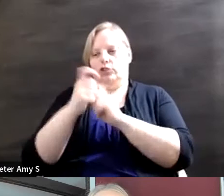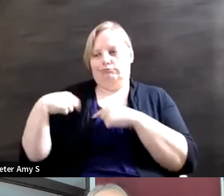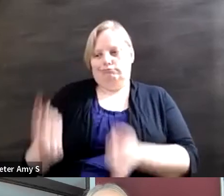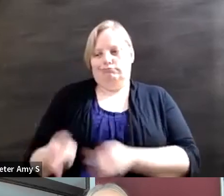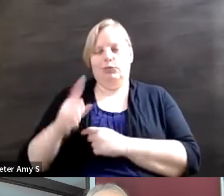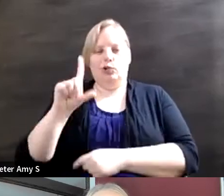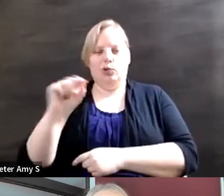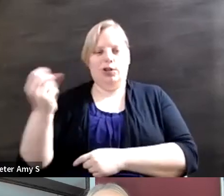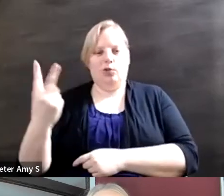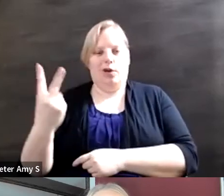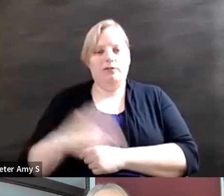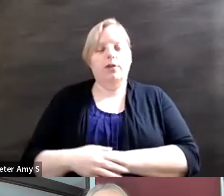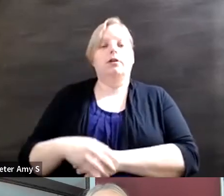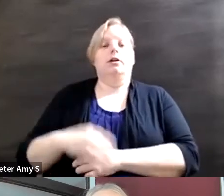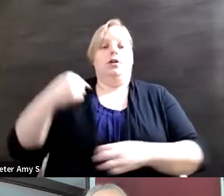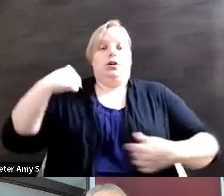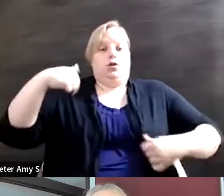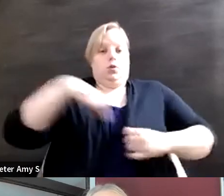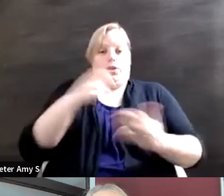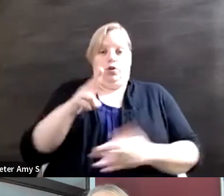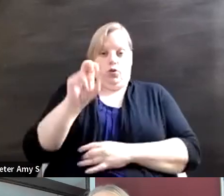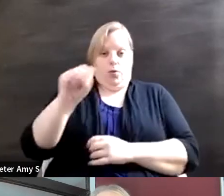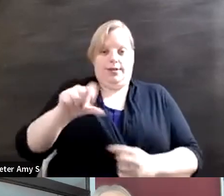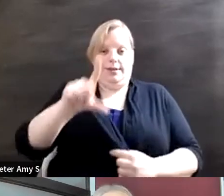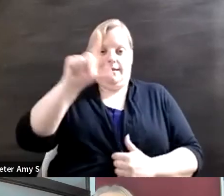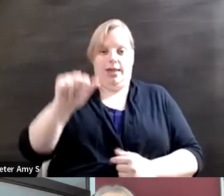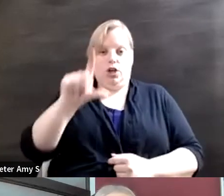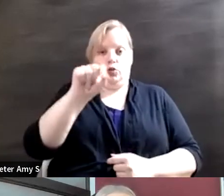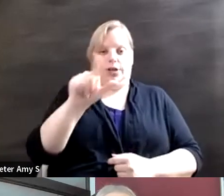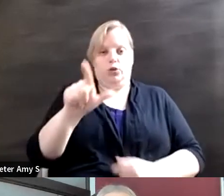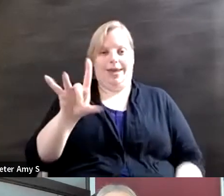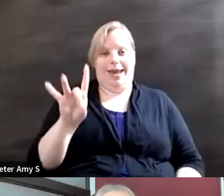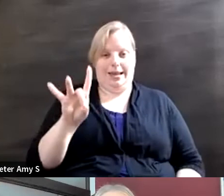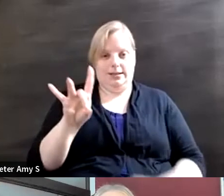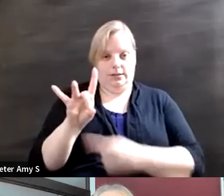look toLA 2028 and that is our that is our gold standard that we are marching towards and in